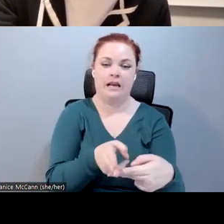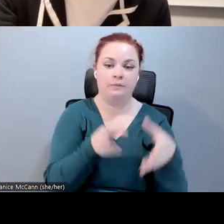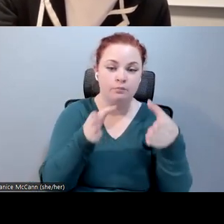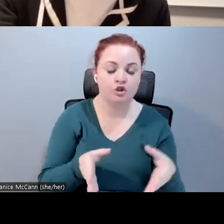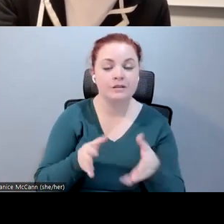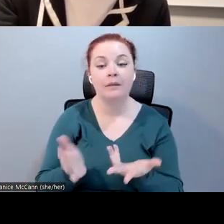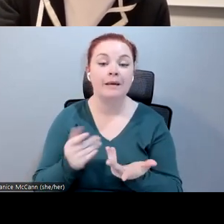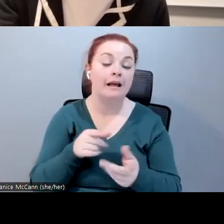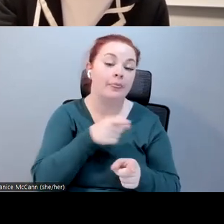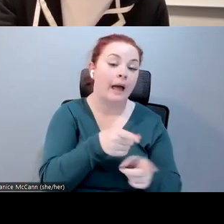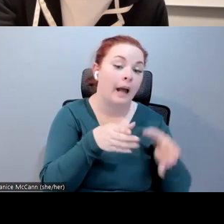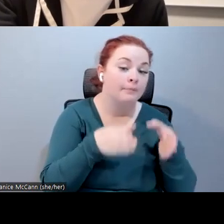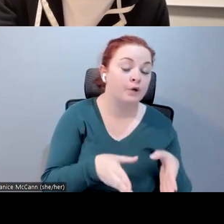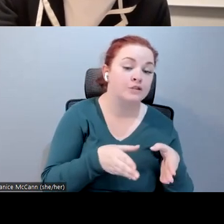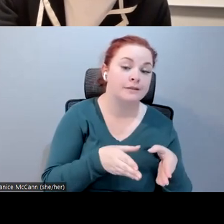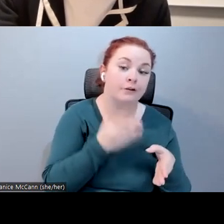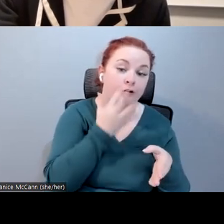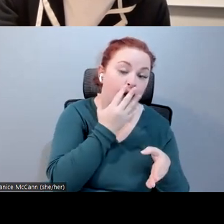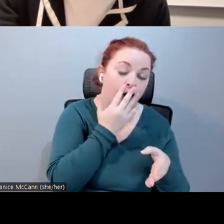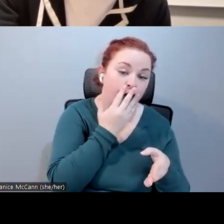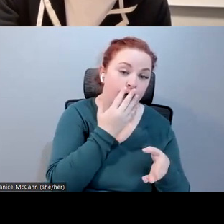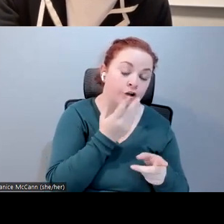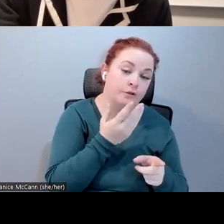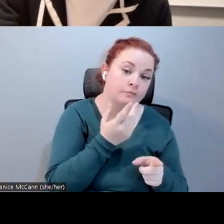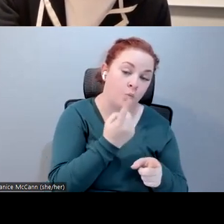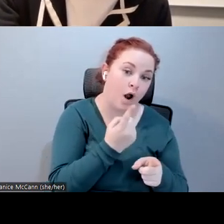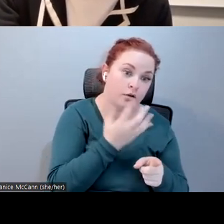the solutions that gives the ability to people to follow